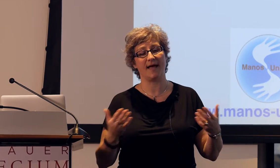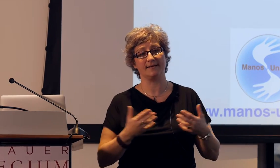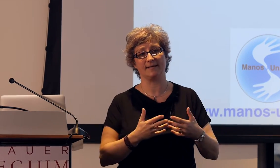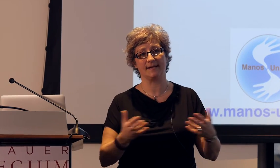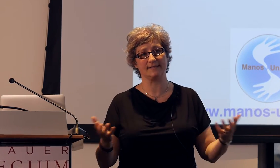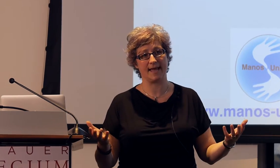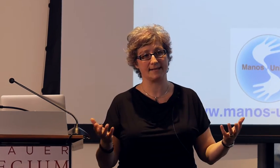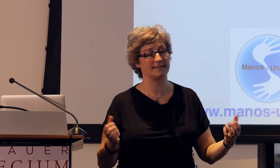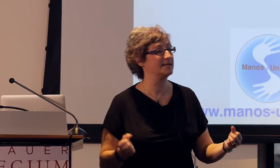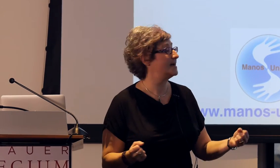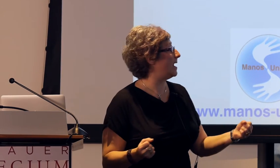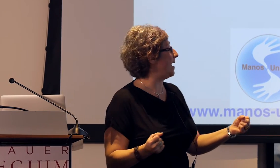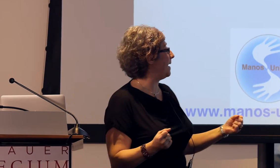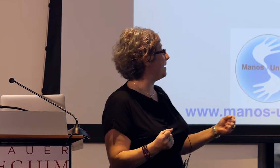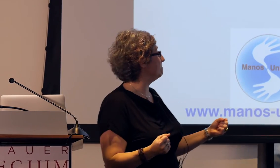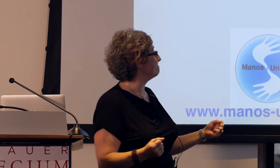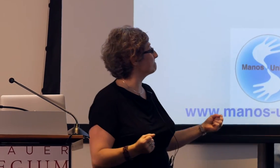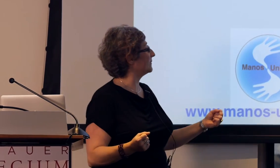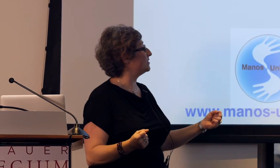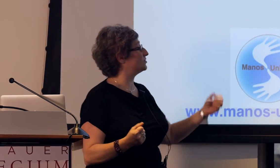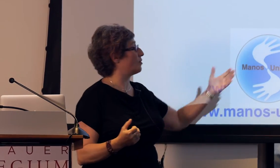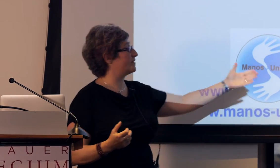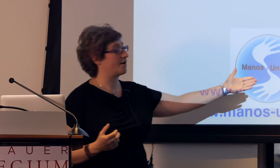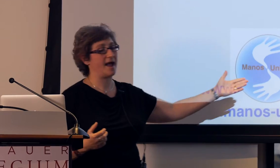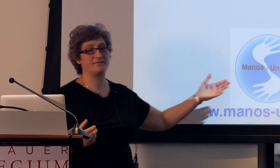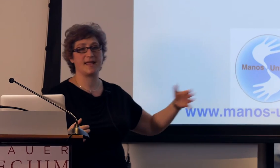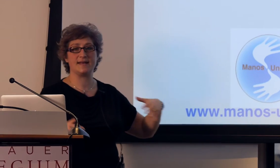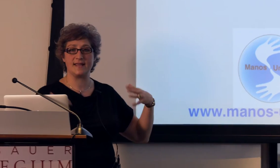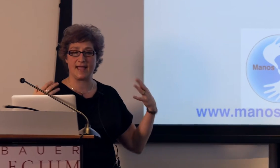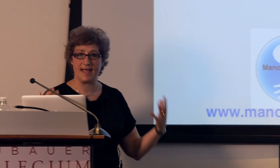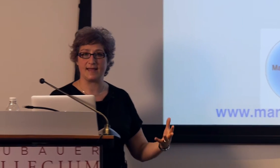that kids get, so they're advocating and educating people